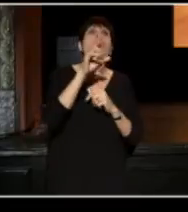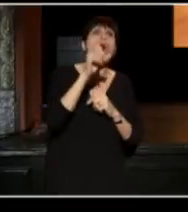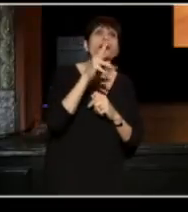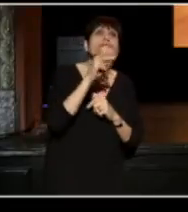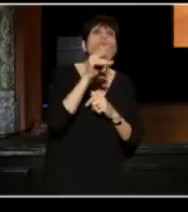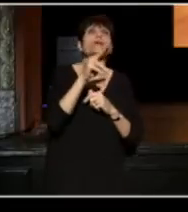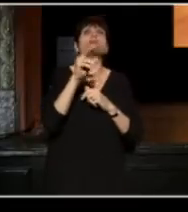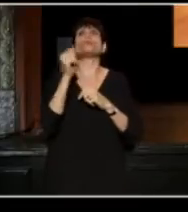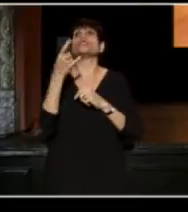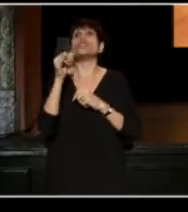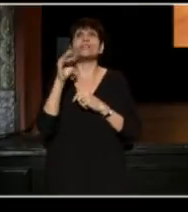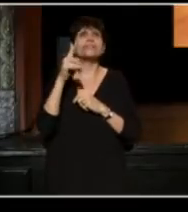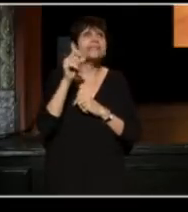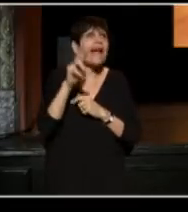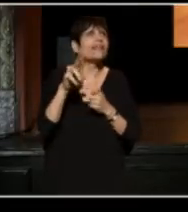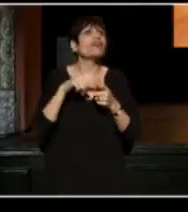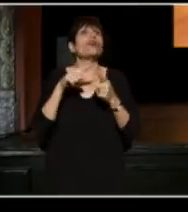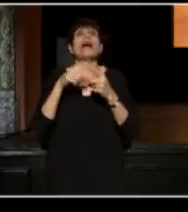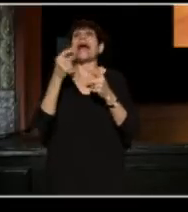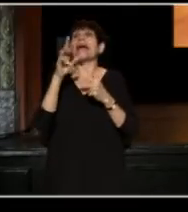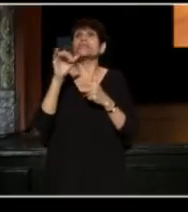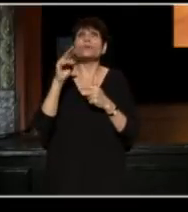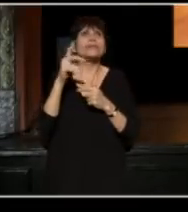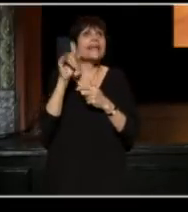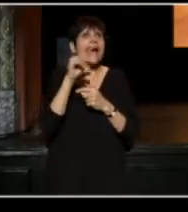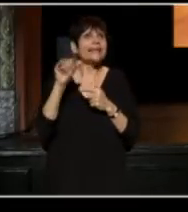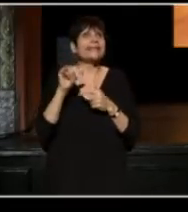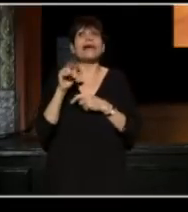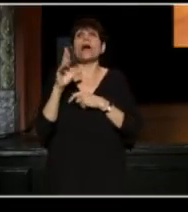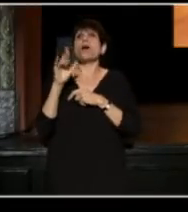Regina Taylor, Adrienne Kennedy, Brandon Jacobs,